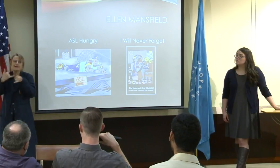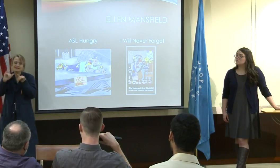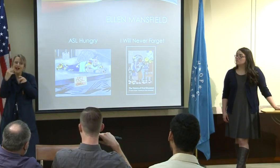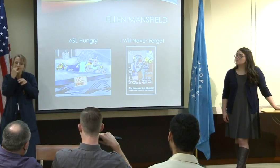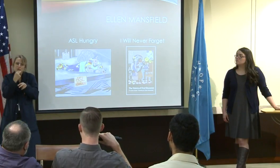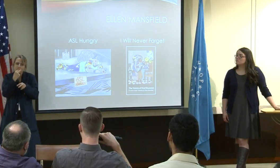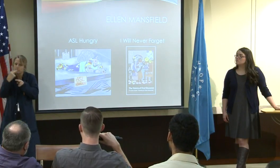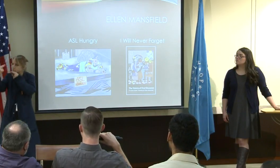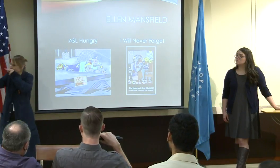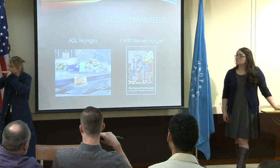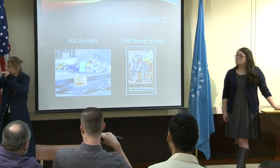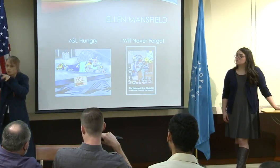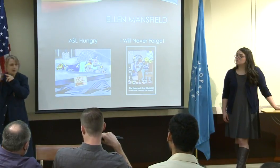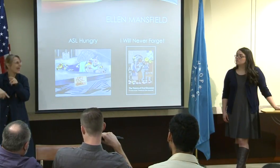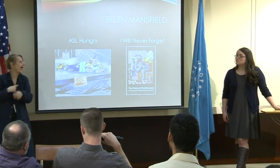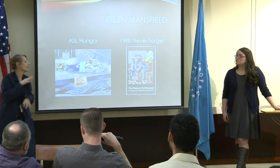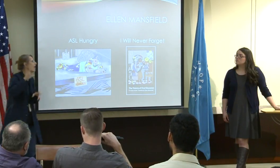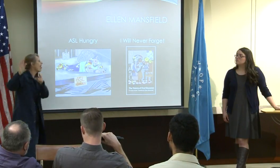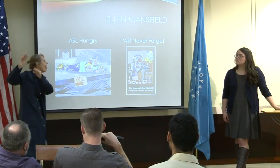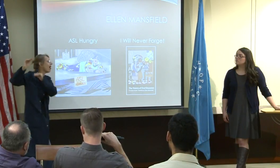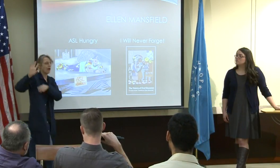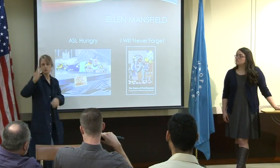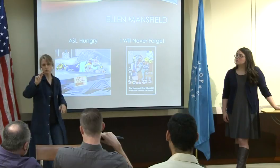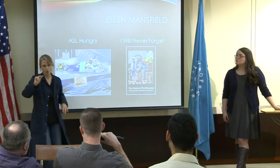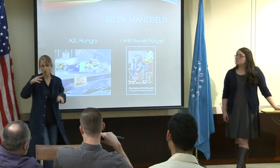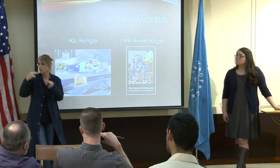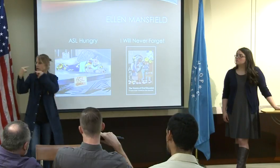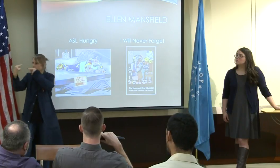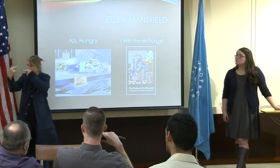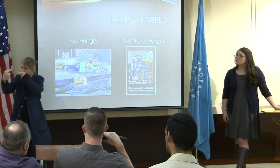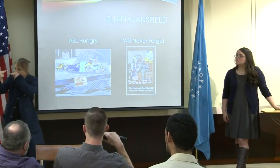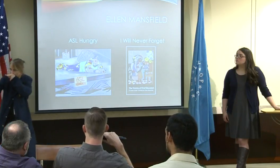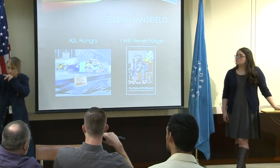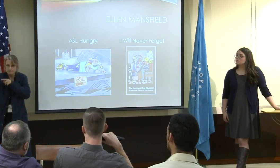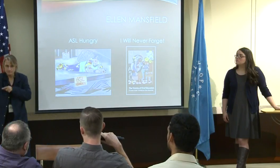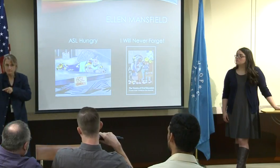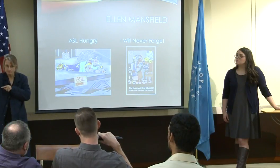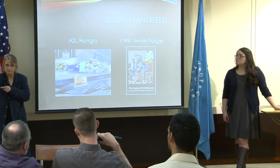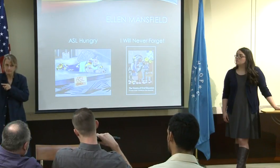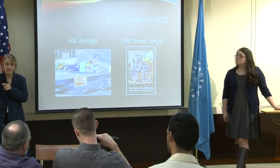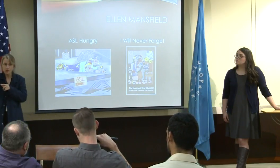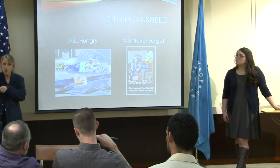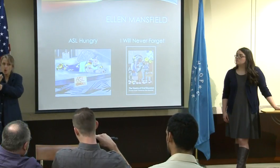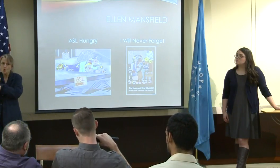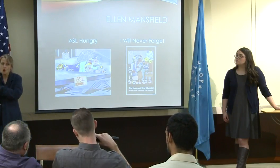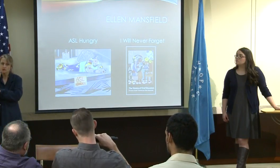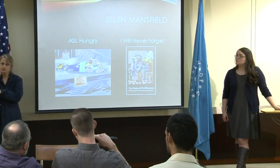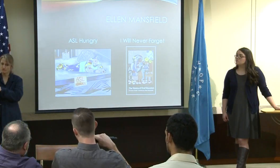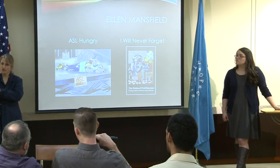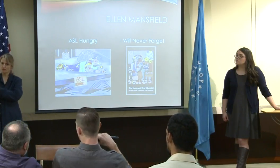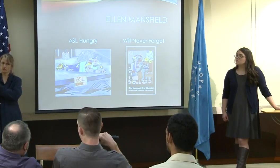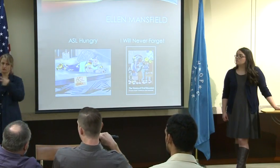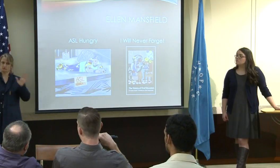of hearing, I can lip read and look very closely, but once I turn my head, I have no access to that information.